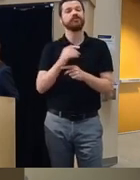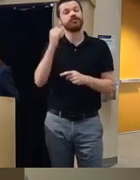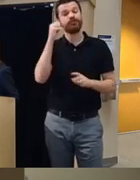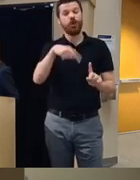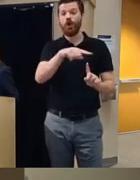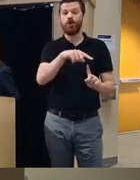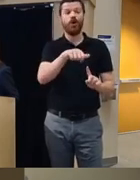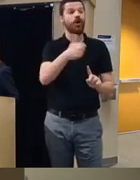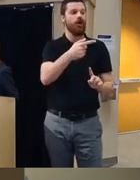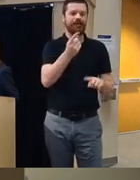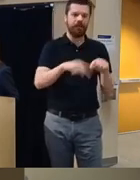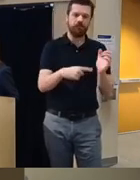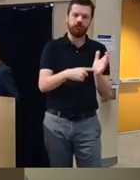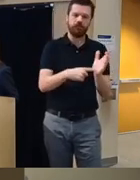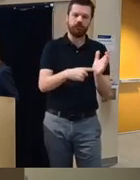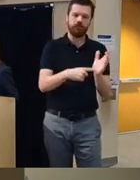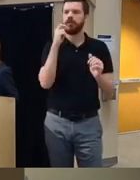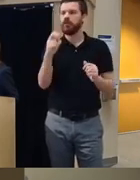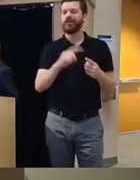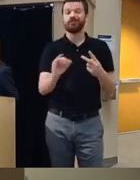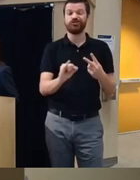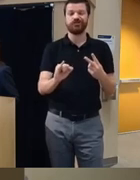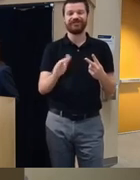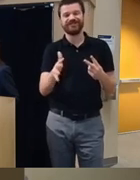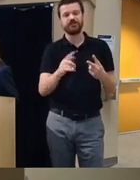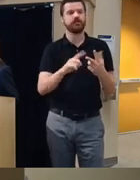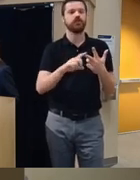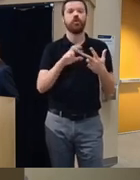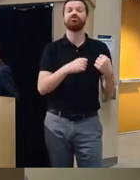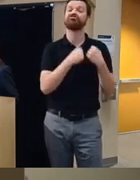able to afford it don't have an insurance or maybe can't drive to a clinic or a hospital